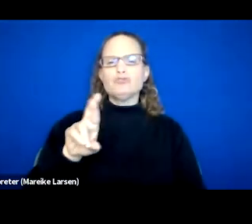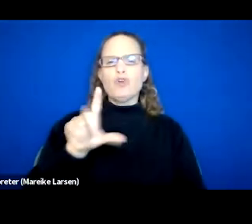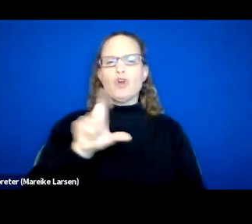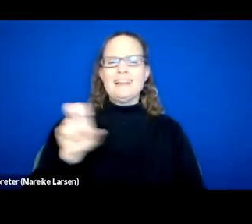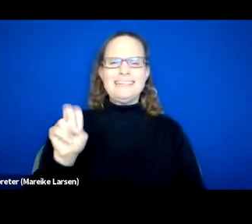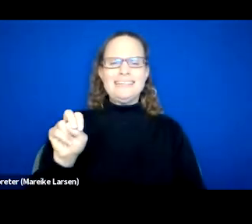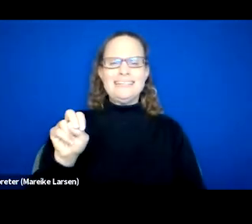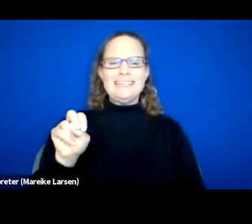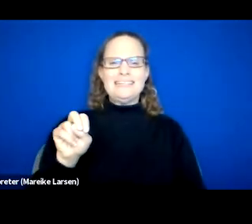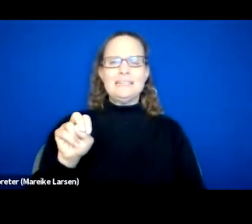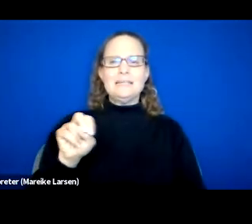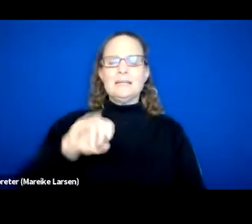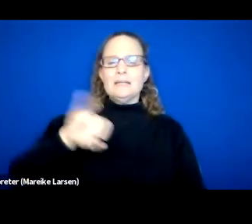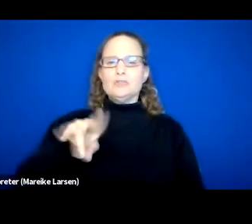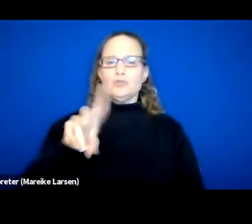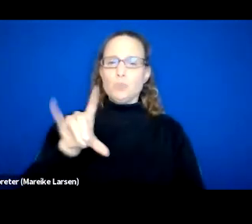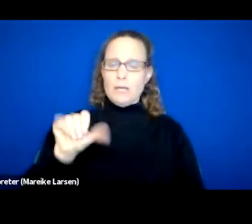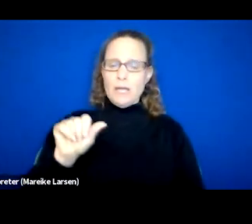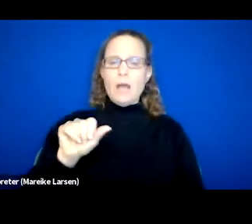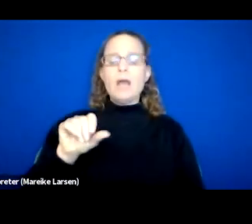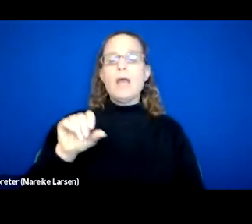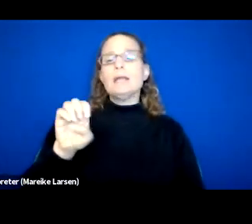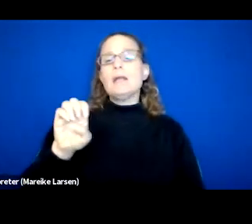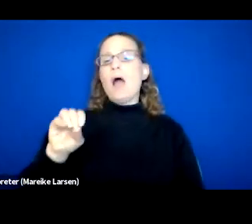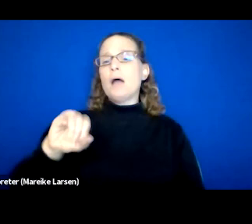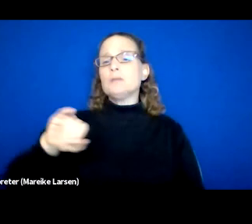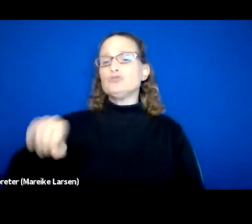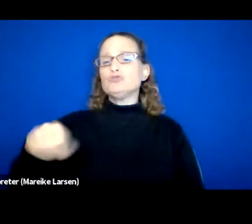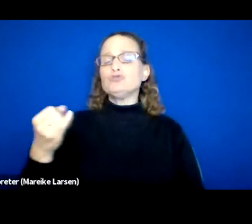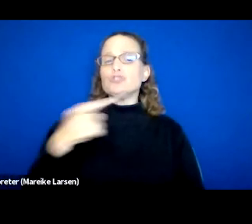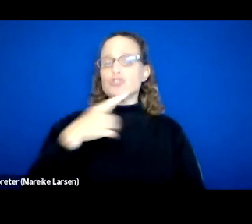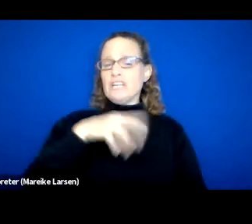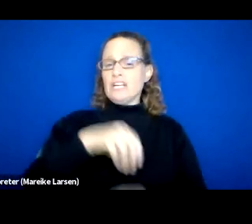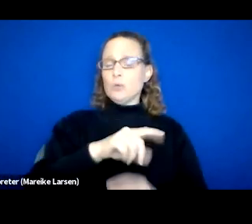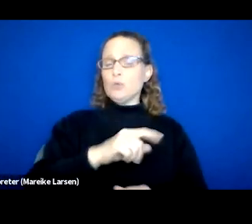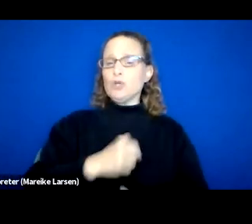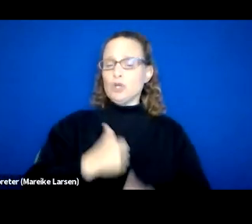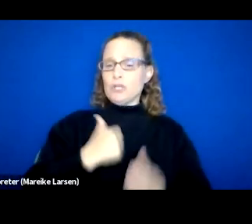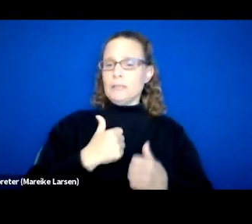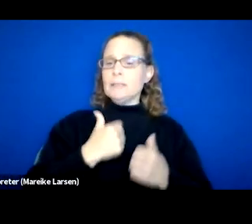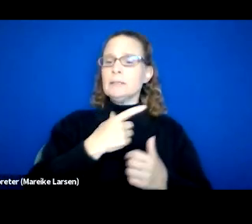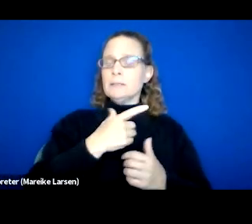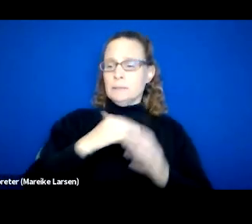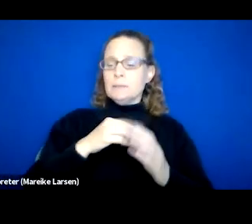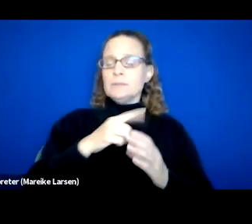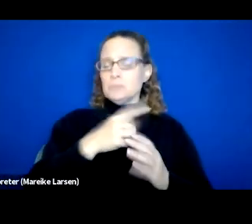Julia, and Eoj, she includes her email address and wants to know how she can refer a person to the Miracles Club.